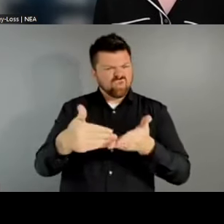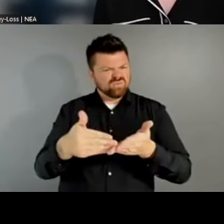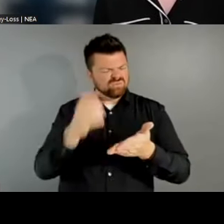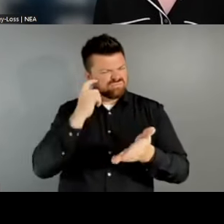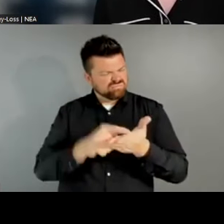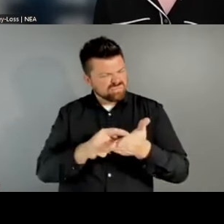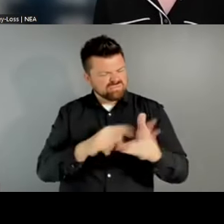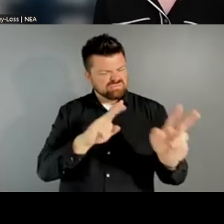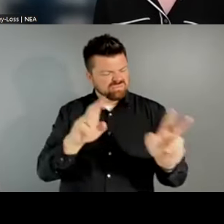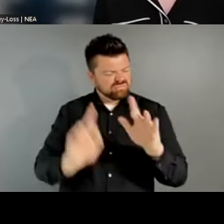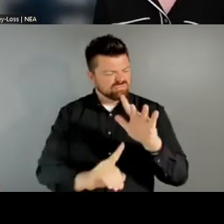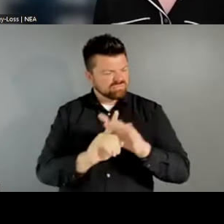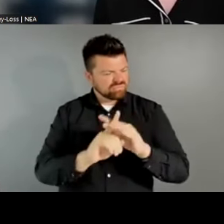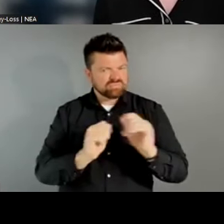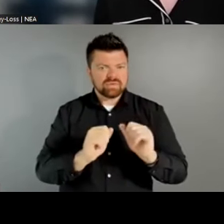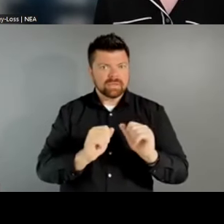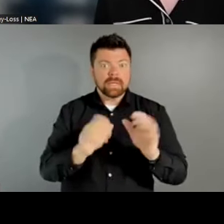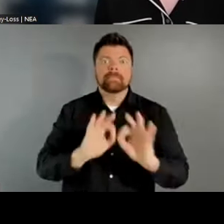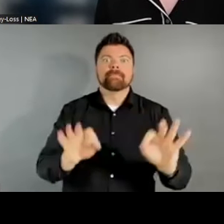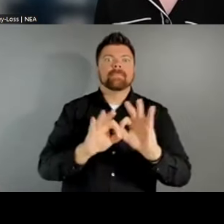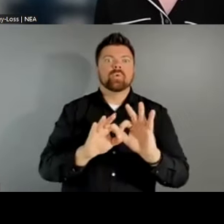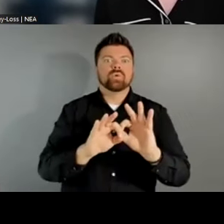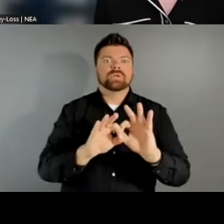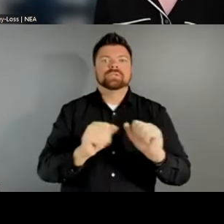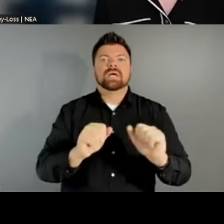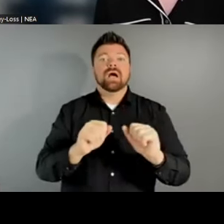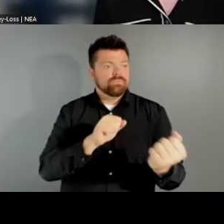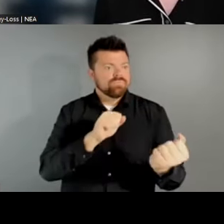of cross-sector practice, the ways in which, particularly during the pandemic, arts and